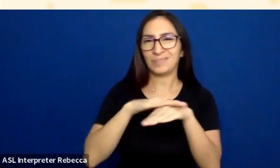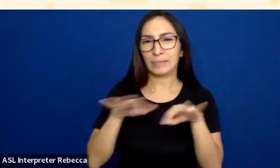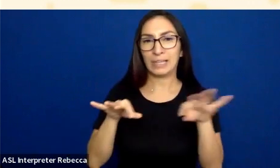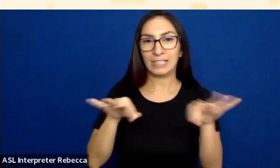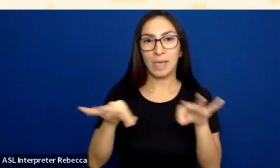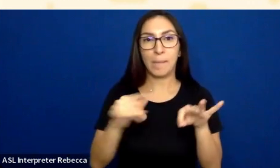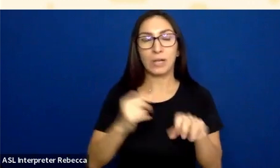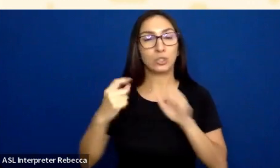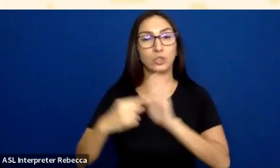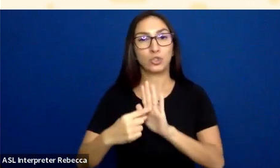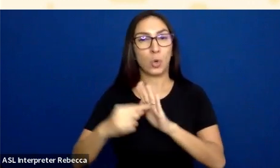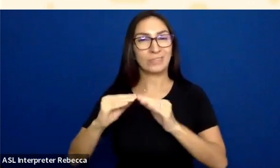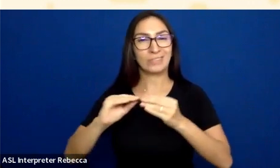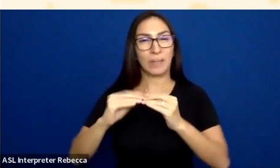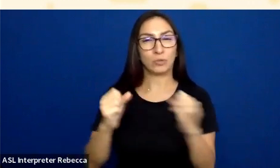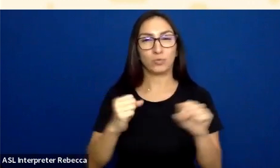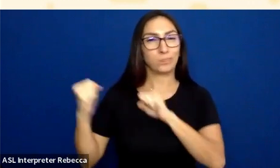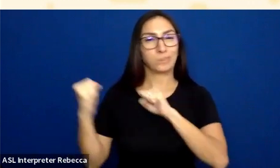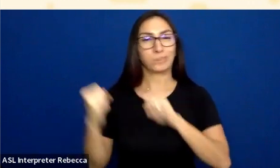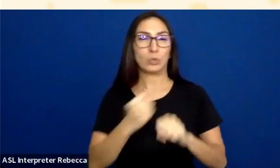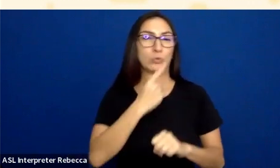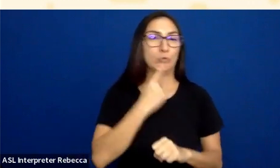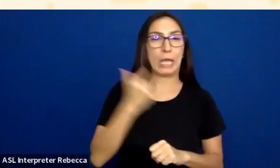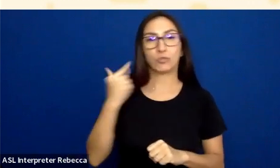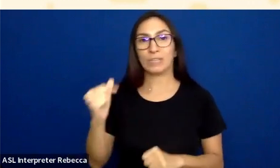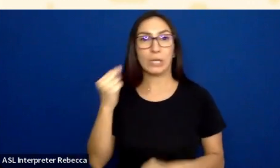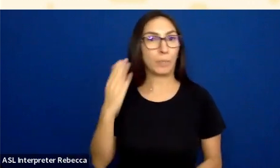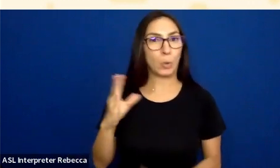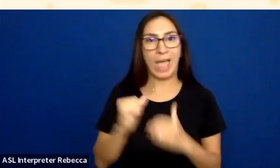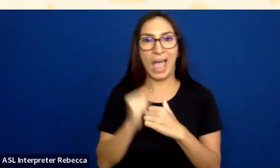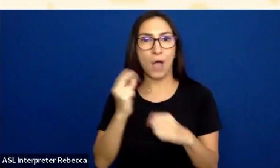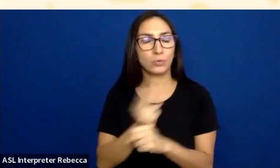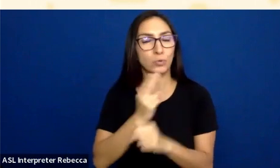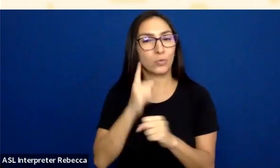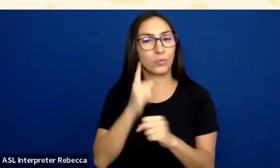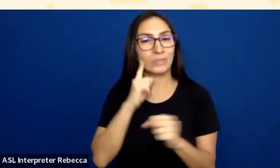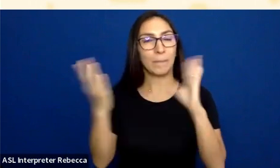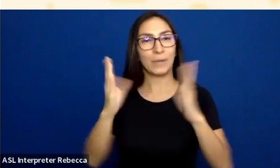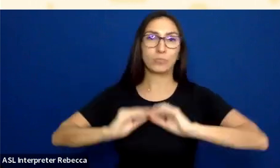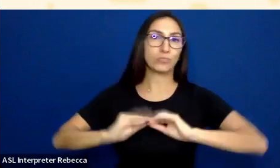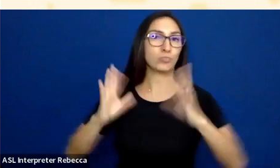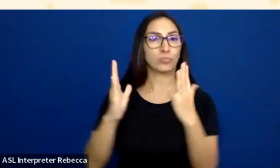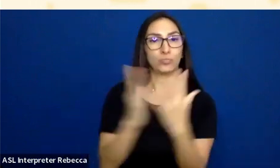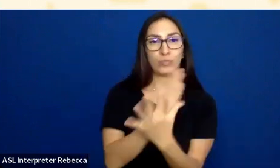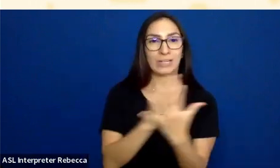and the blue that are used and just kind of looks at the brightness of those, and creates a ratio between two colors.